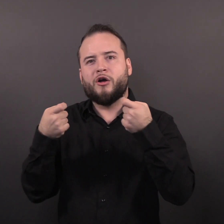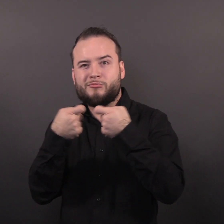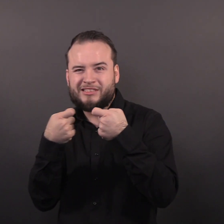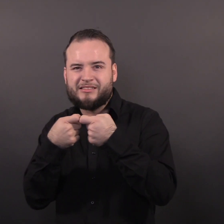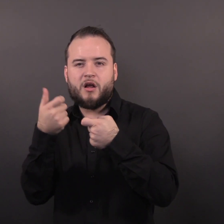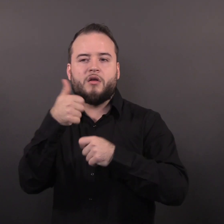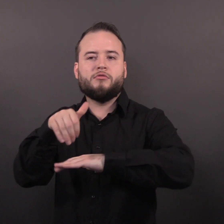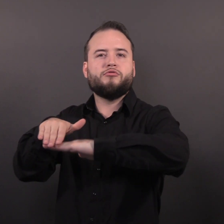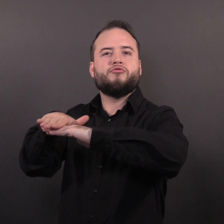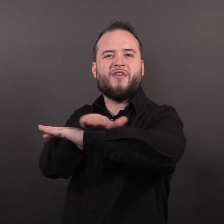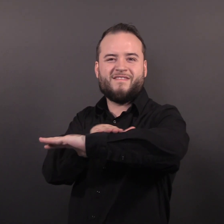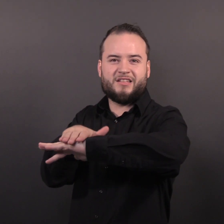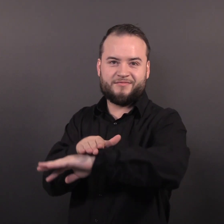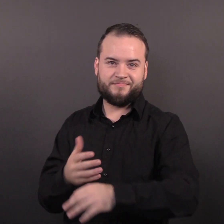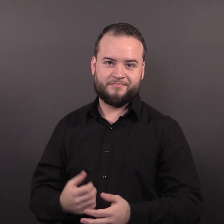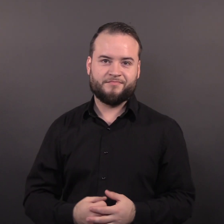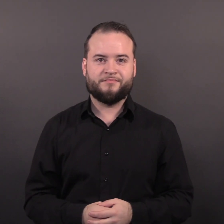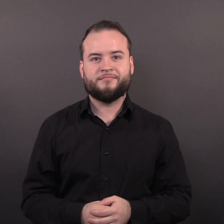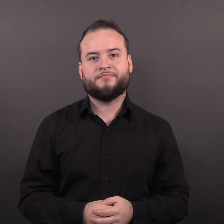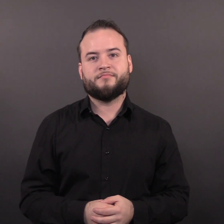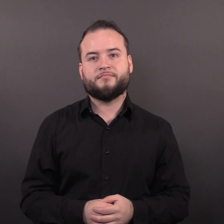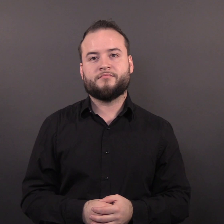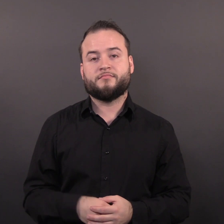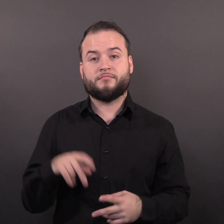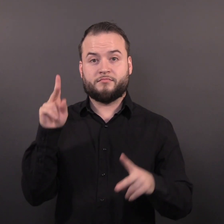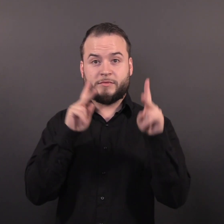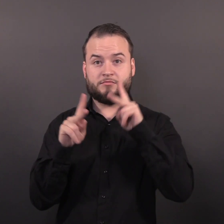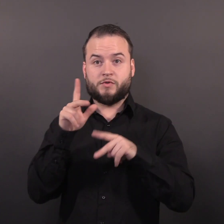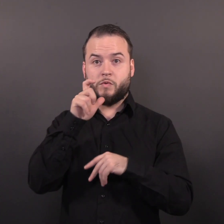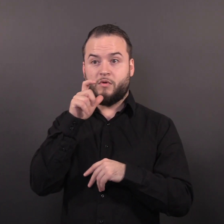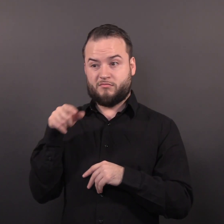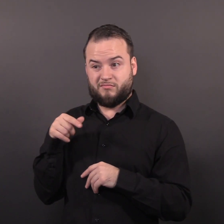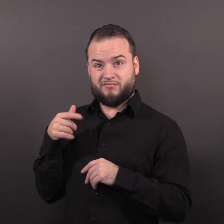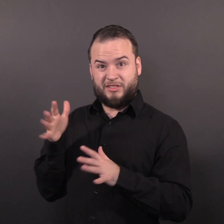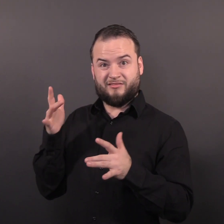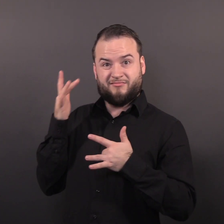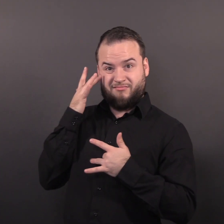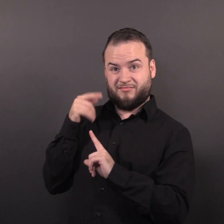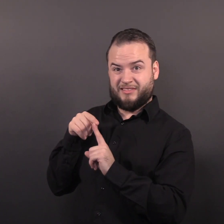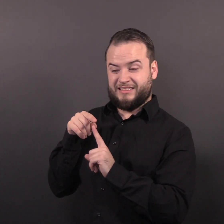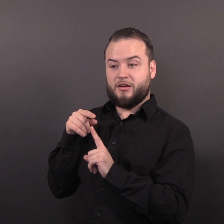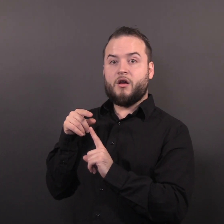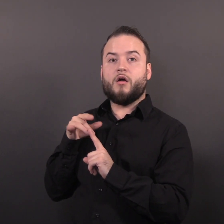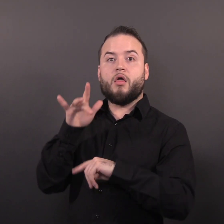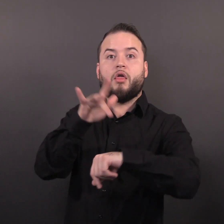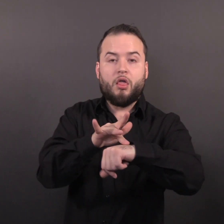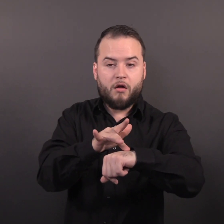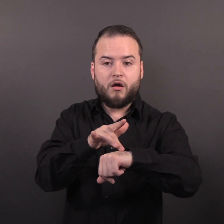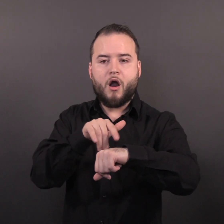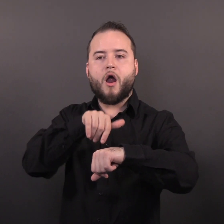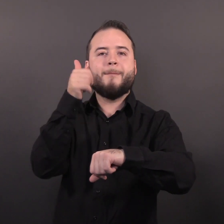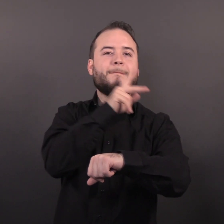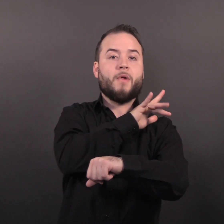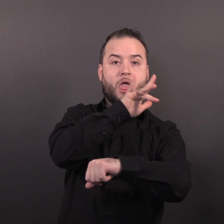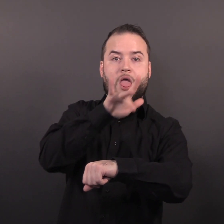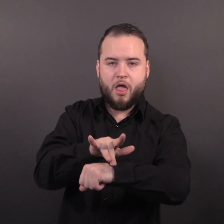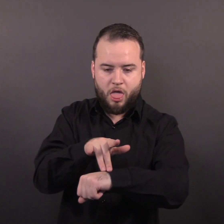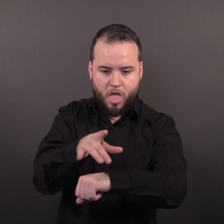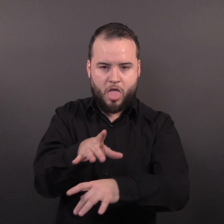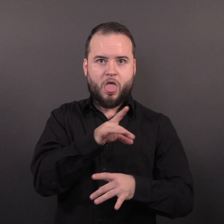electronics and surfaces. Someone who touches these items can then become infected. It is also